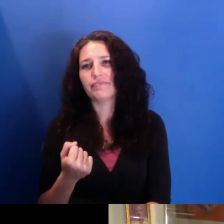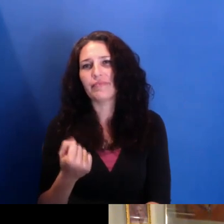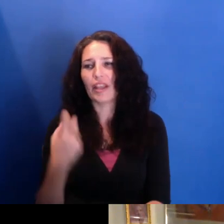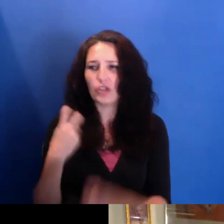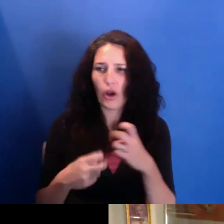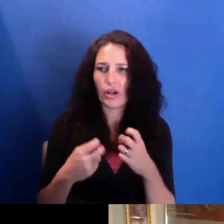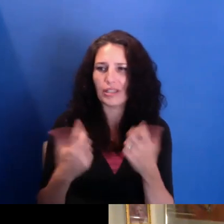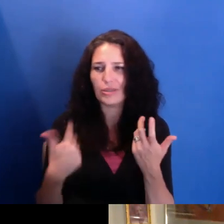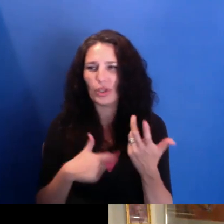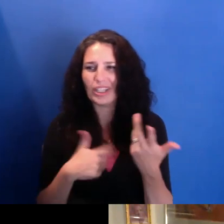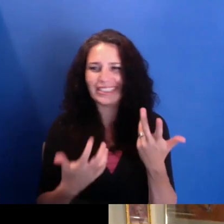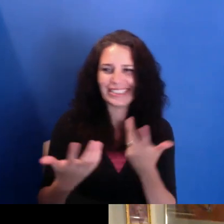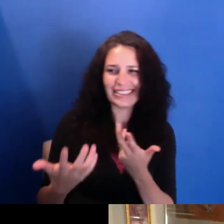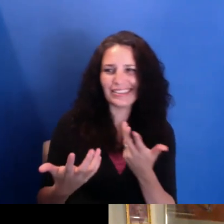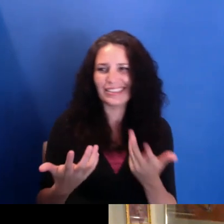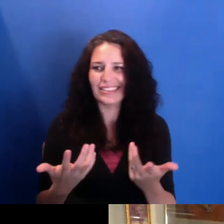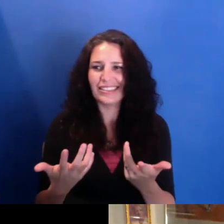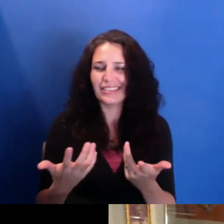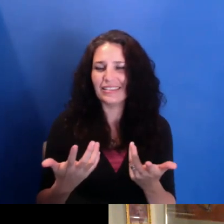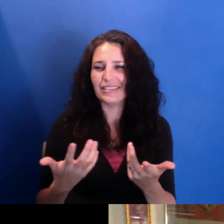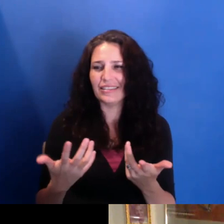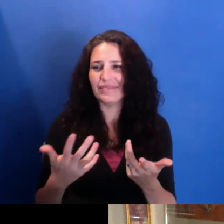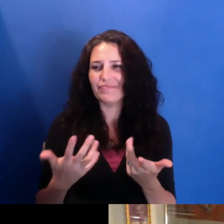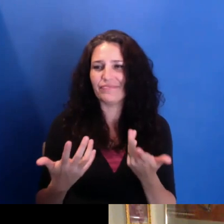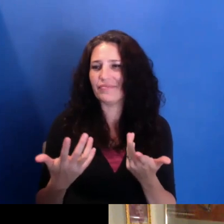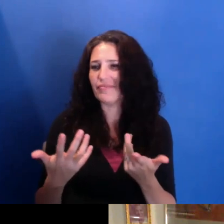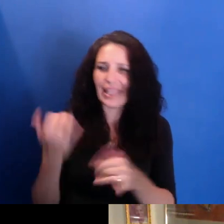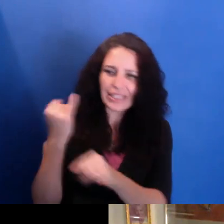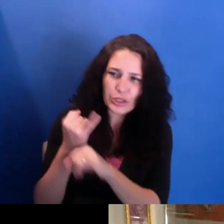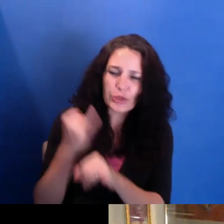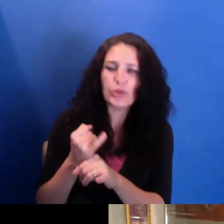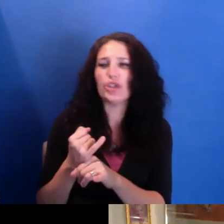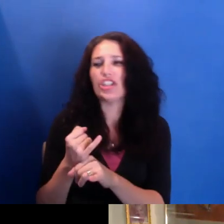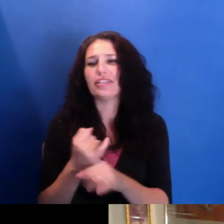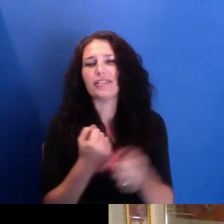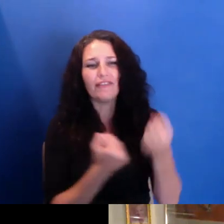and how they have their presence in documentary